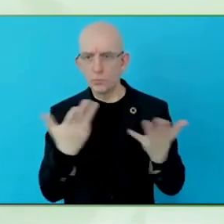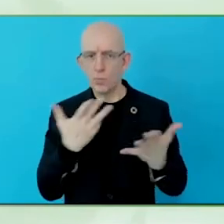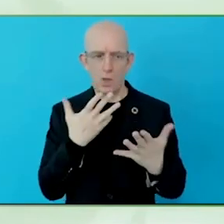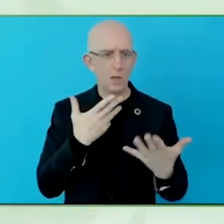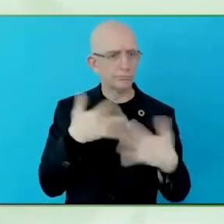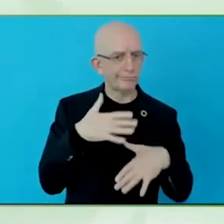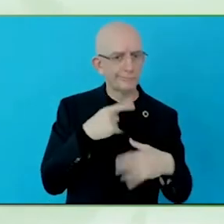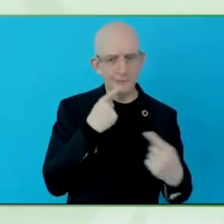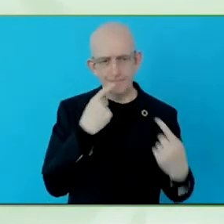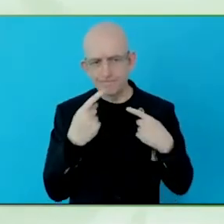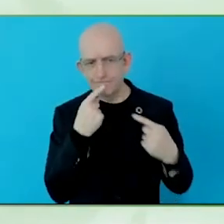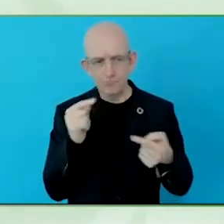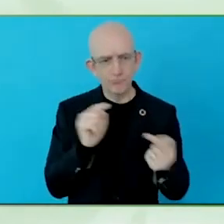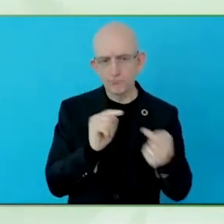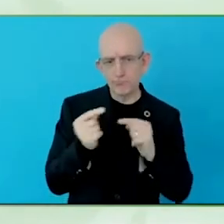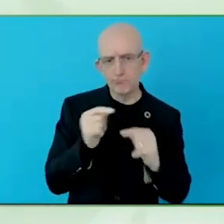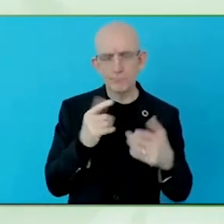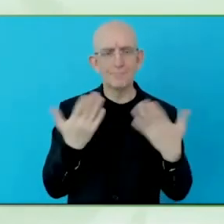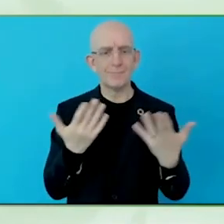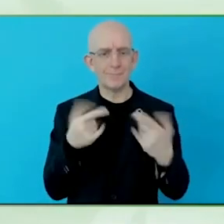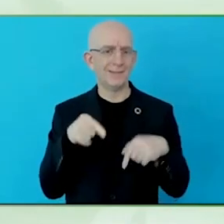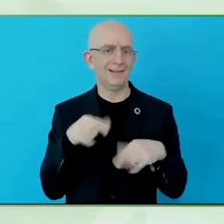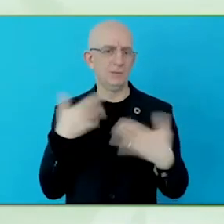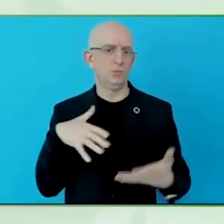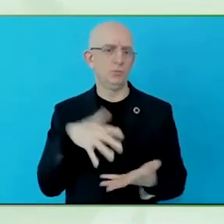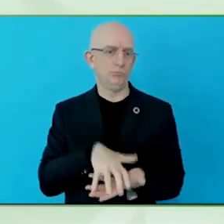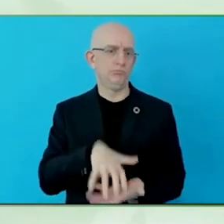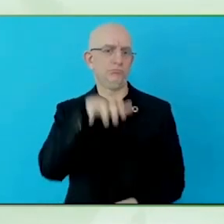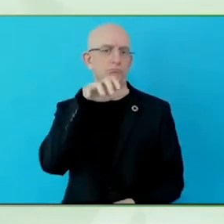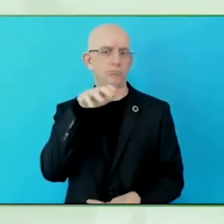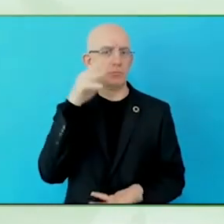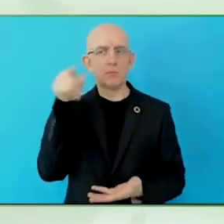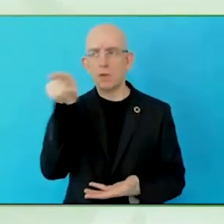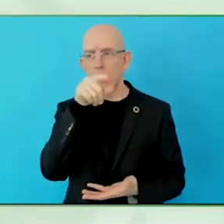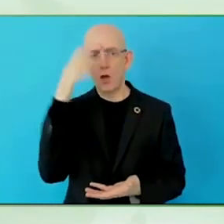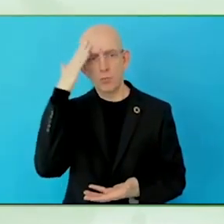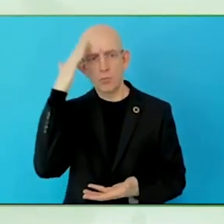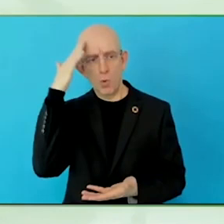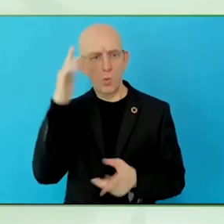technology to look at, to apply that in their own context.